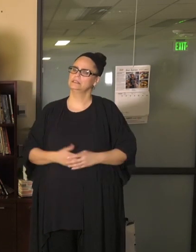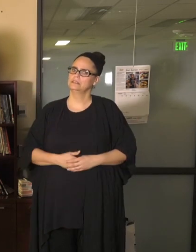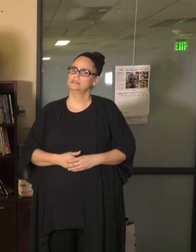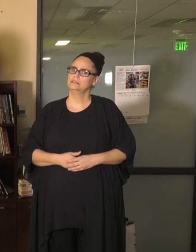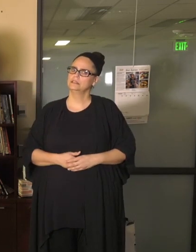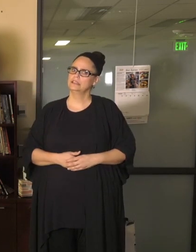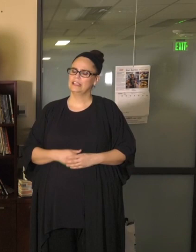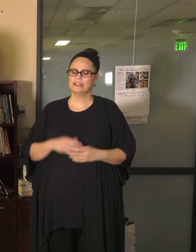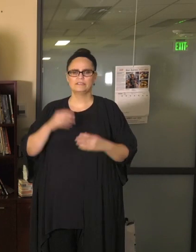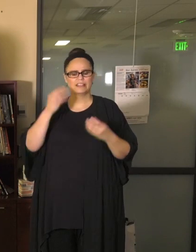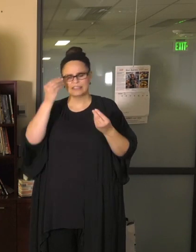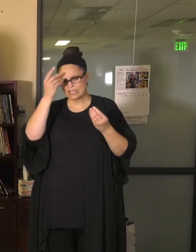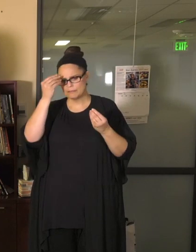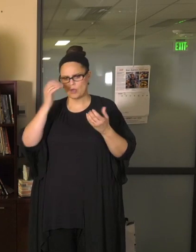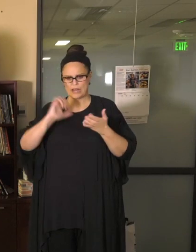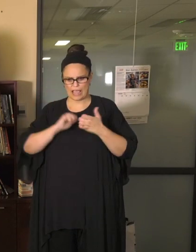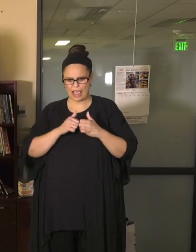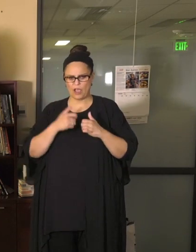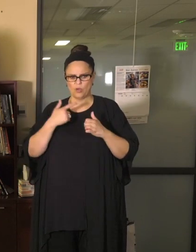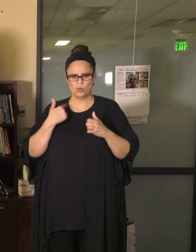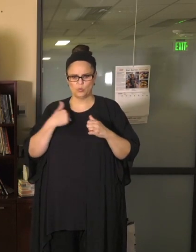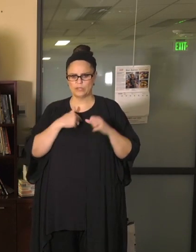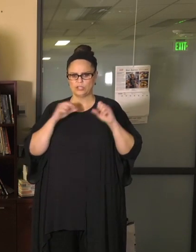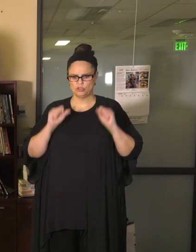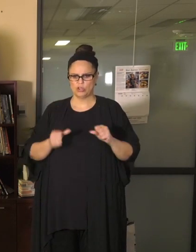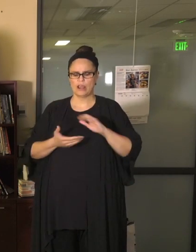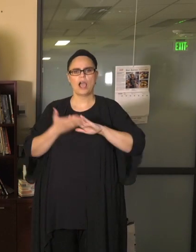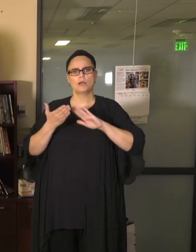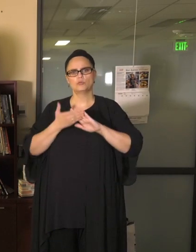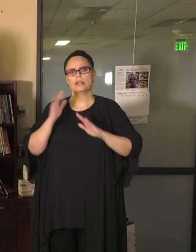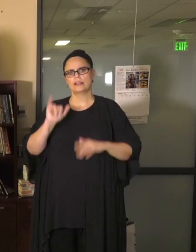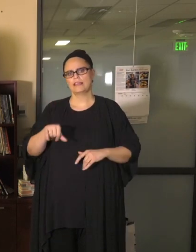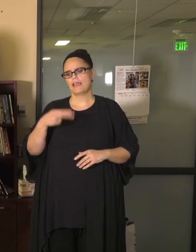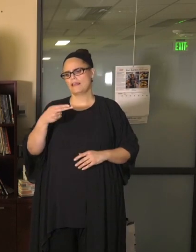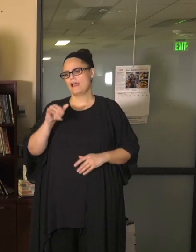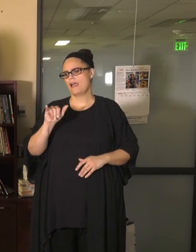right now to operate in a hybrid or in-person fashion